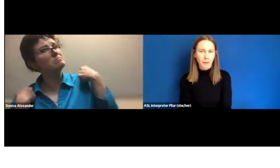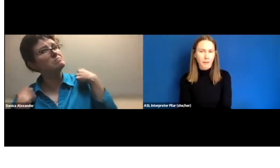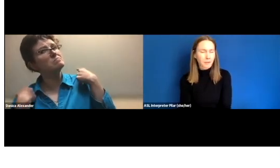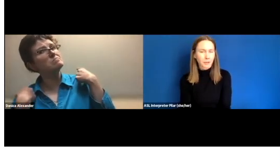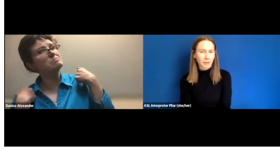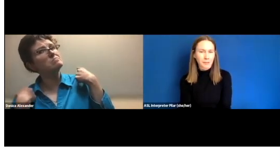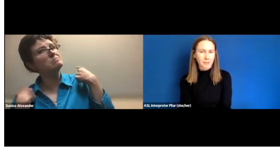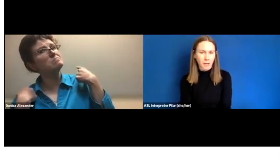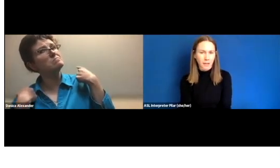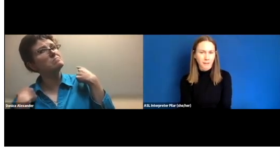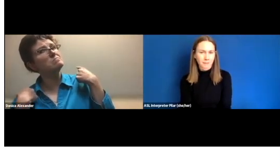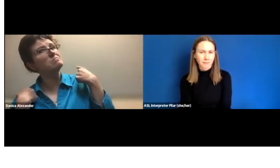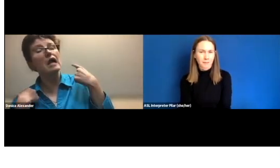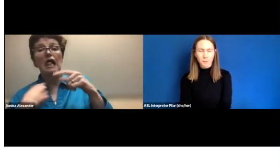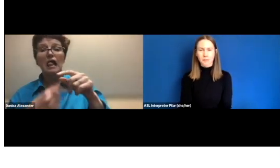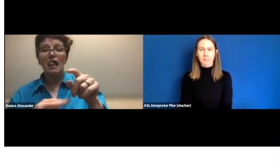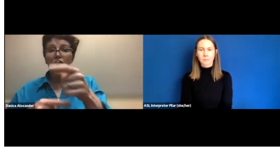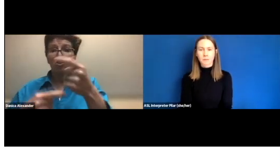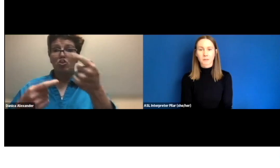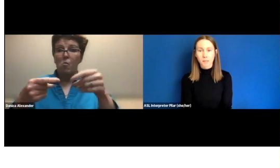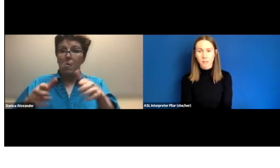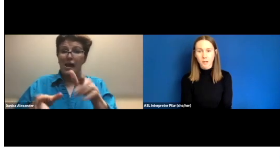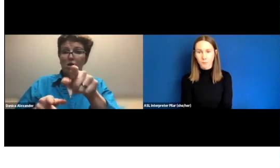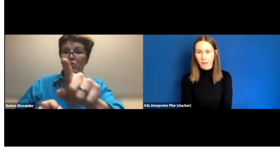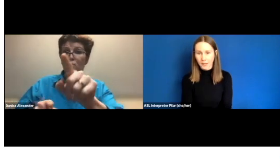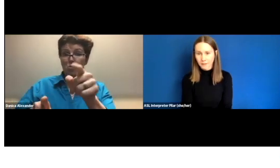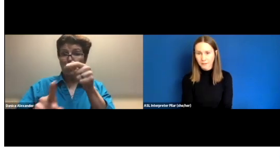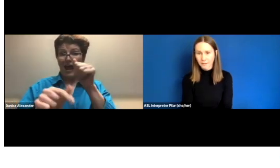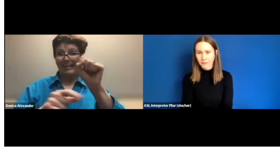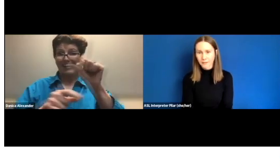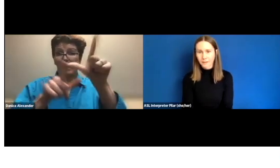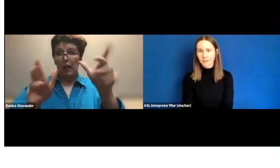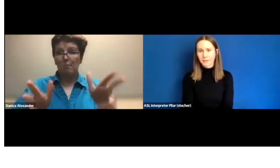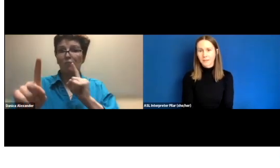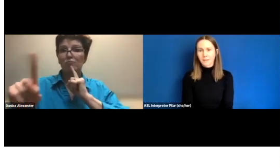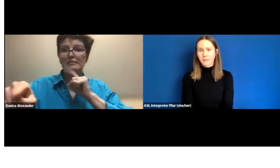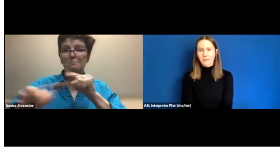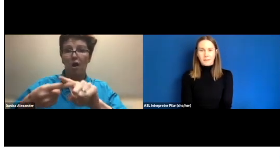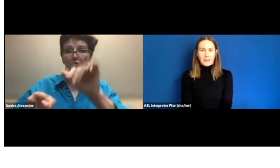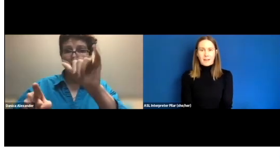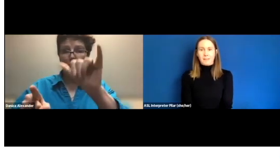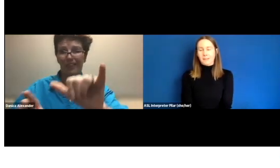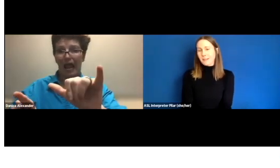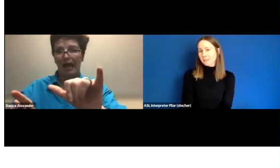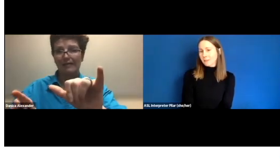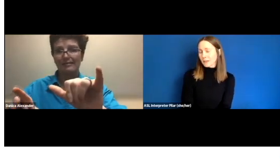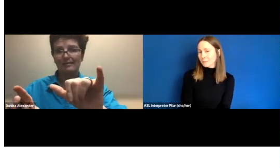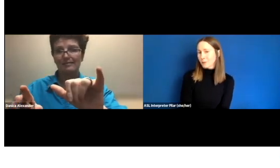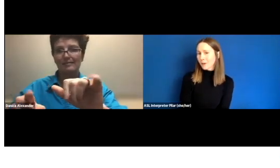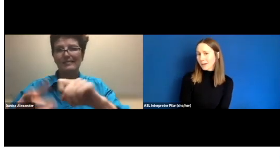Well, if you get a curious eye, someone that seems not to comprehend, as an ASL librarian,